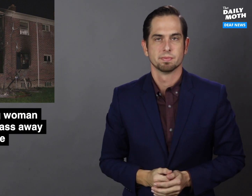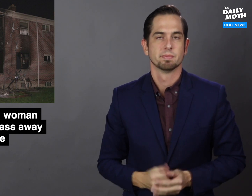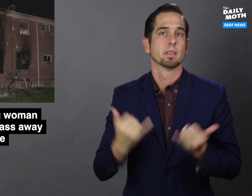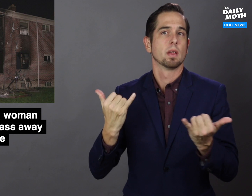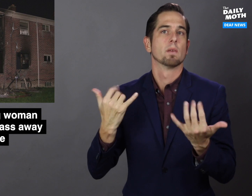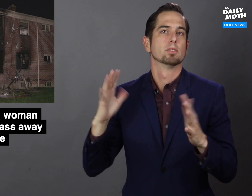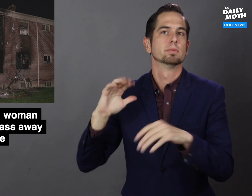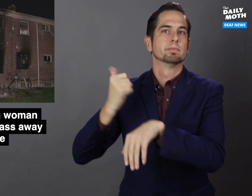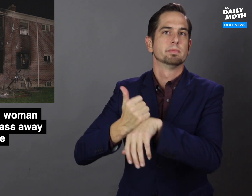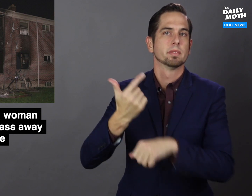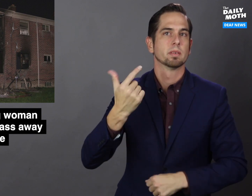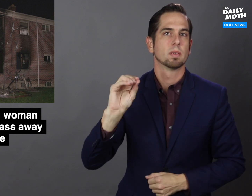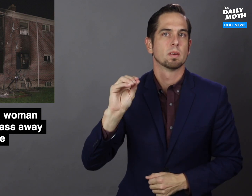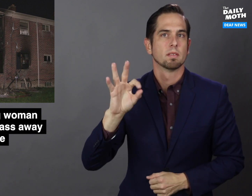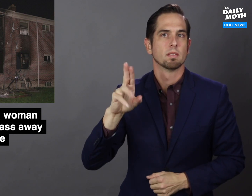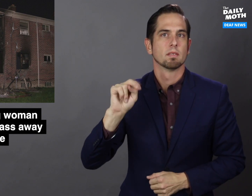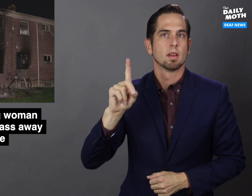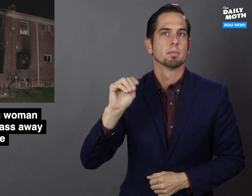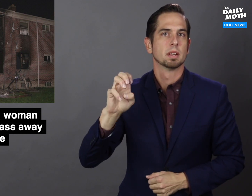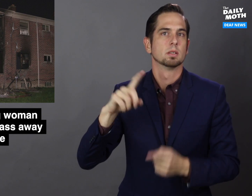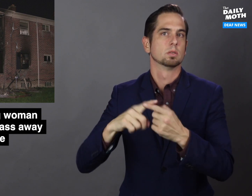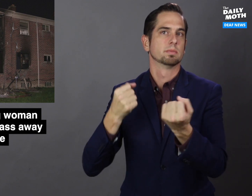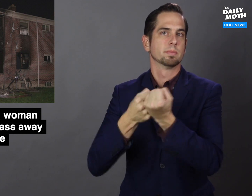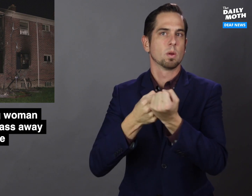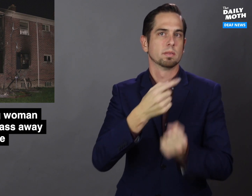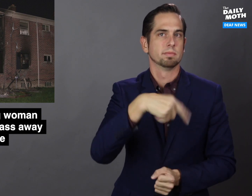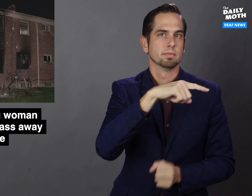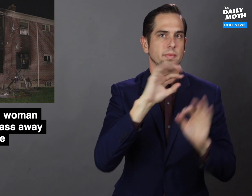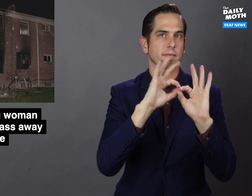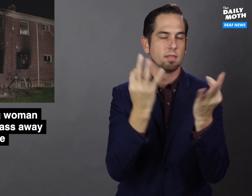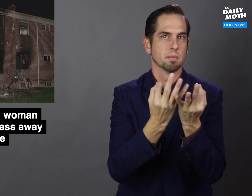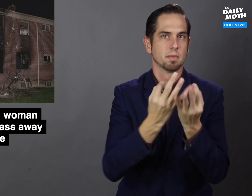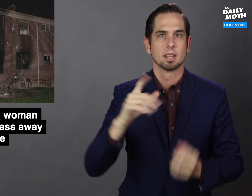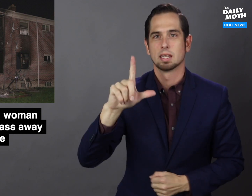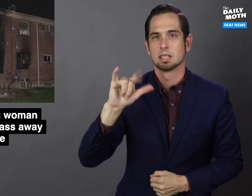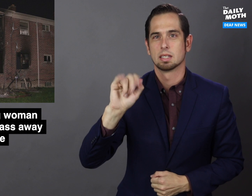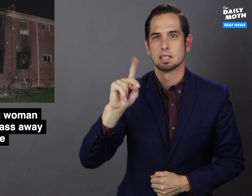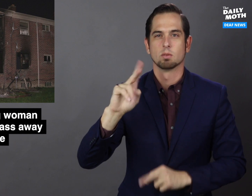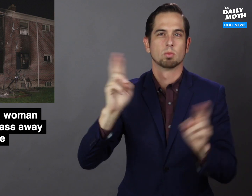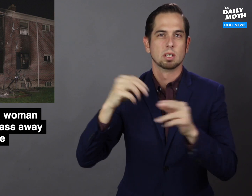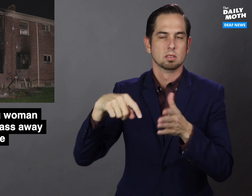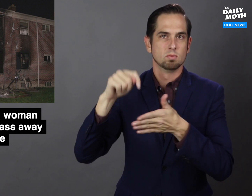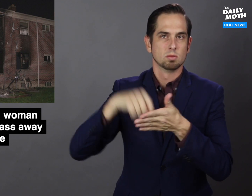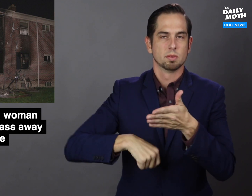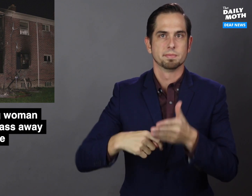There is a GoFundMe to support the family. The link is in the transcript.